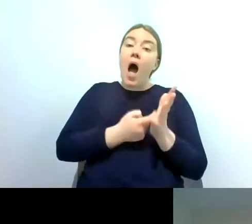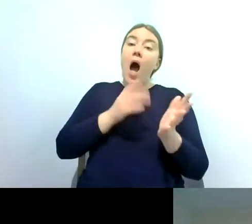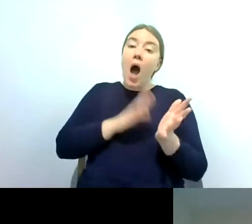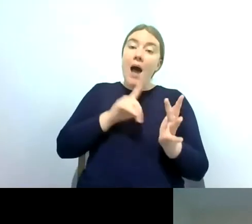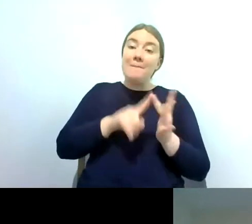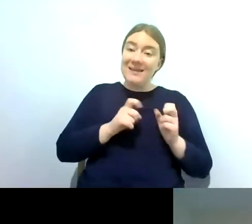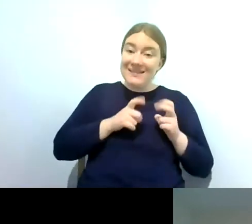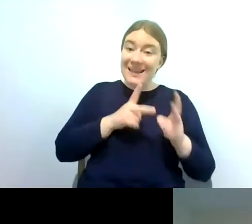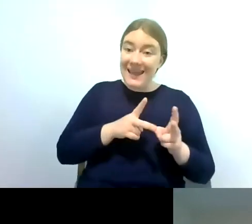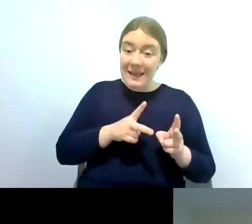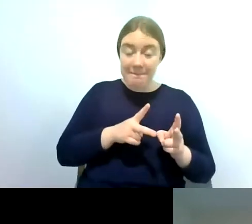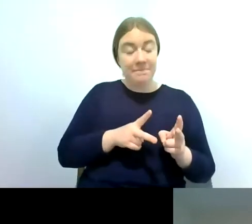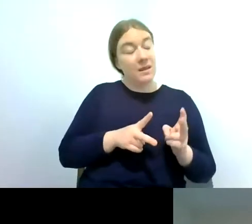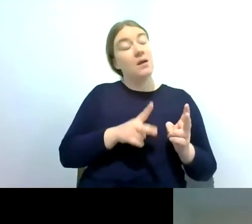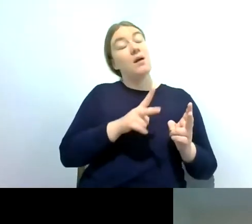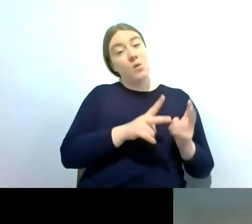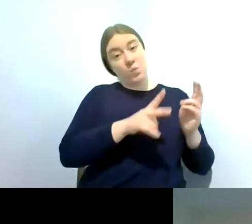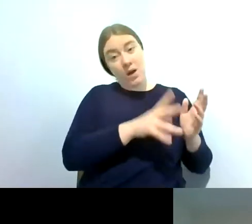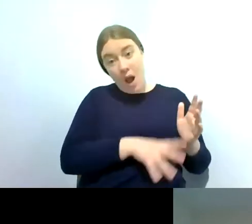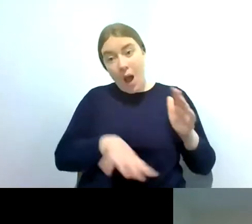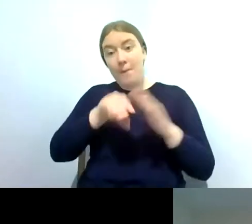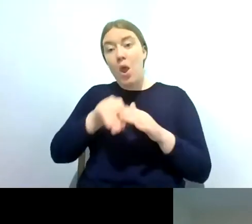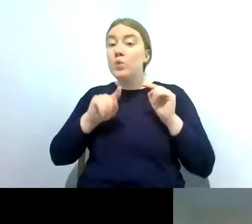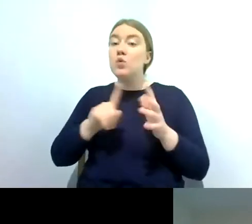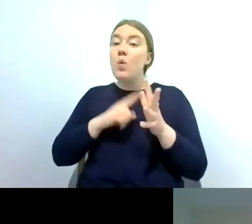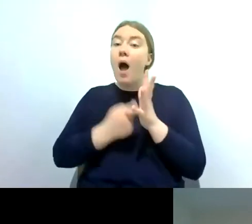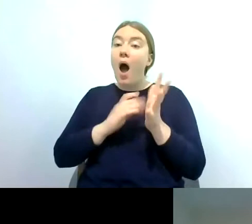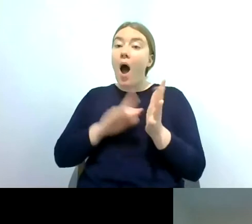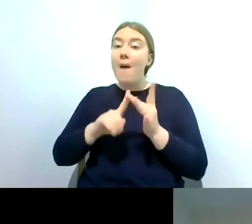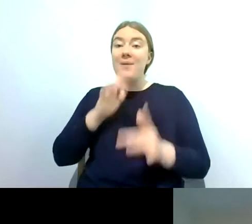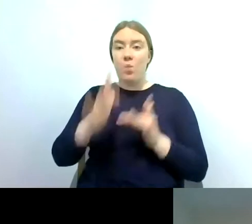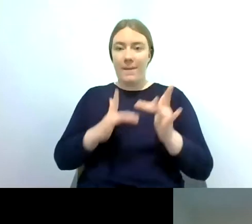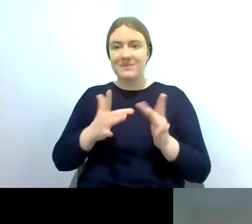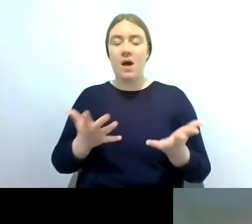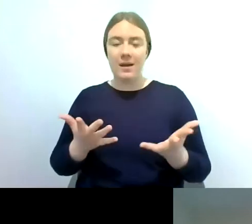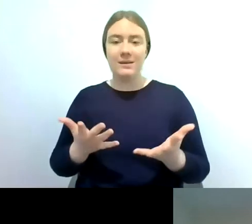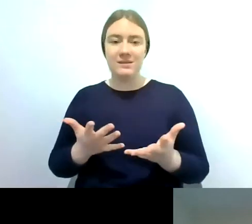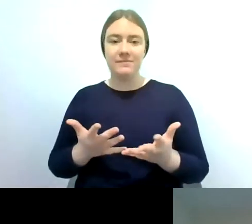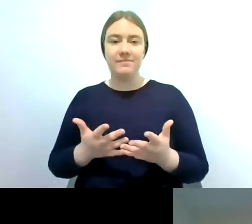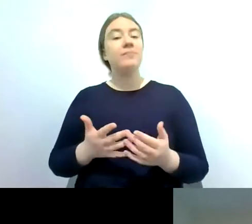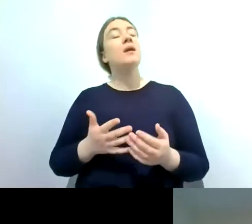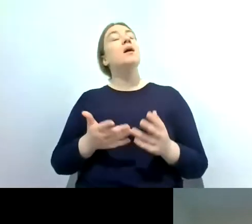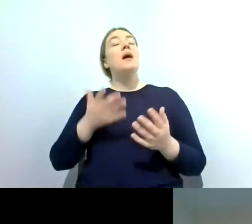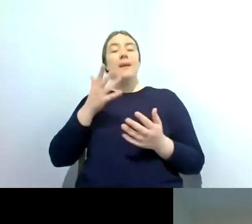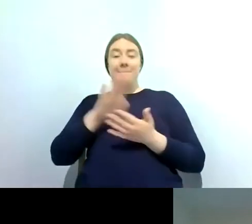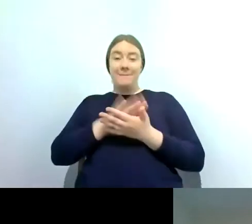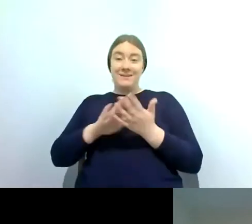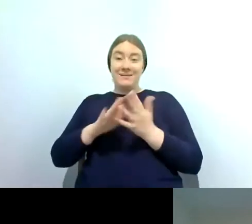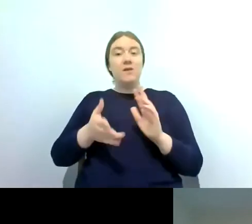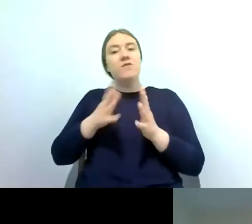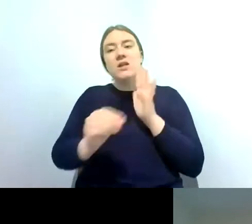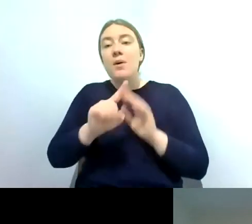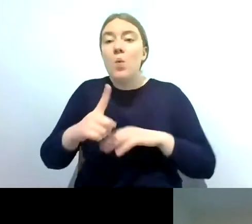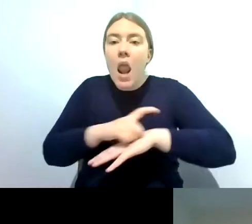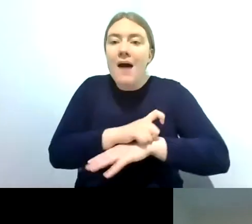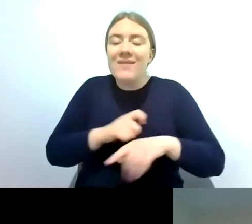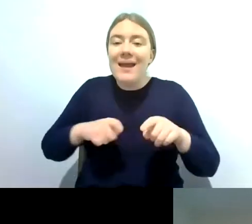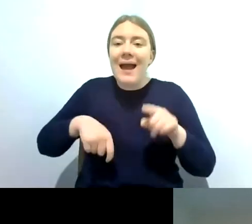onto the ARMI website so if you do a larval kick sample survey you go onto the riverfly partnership